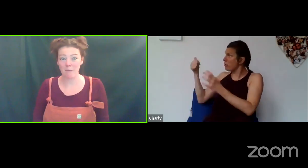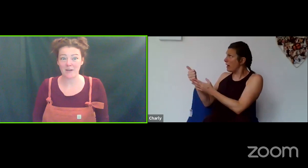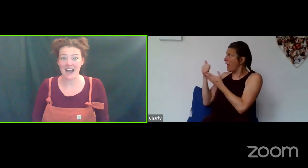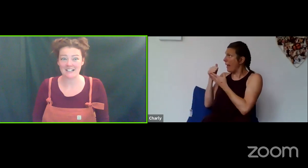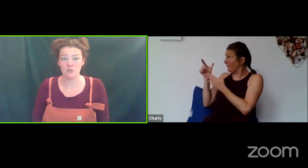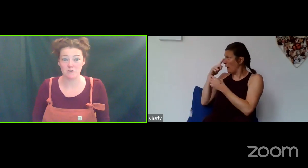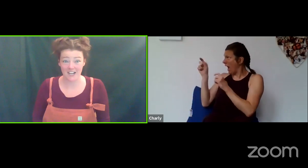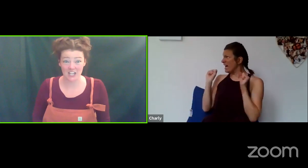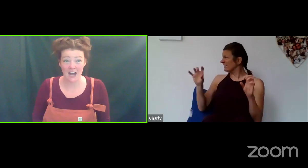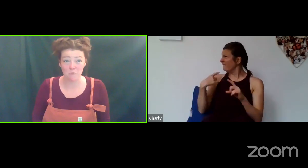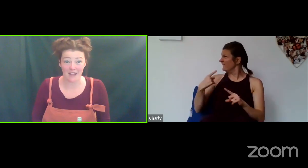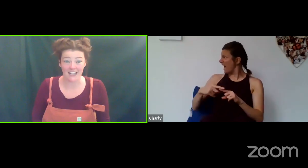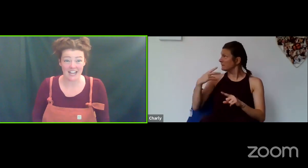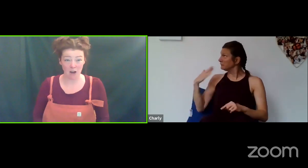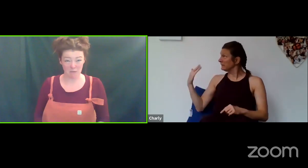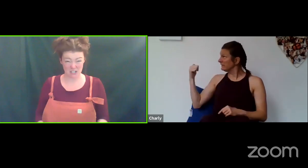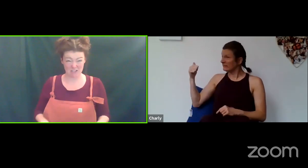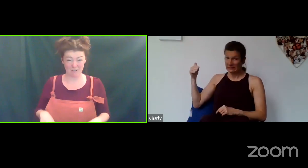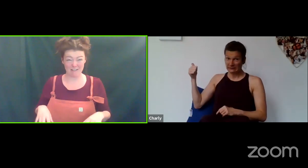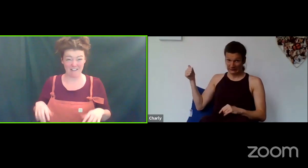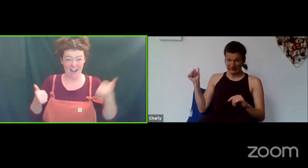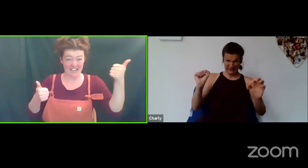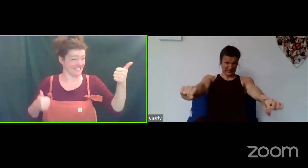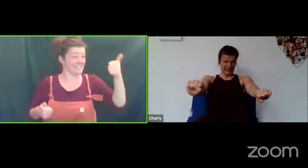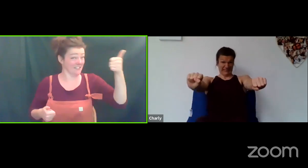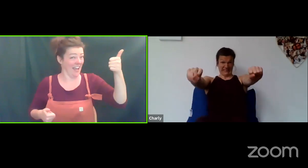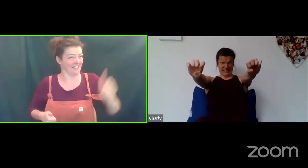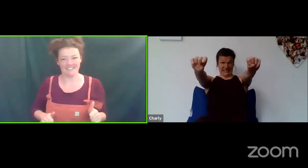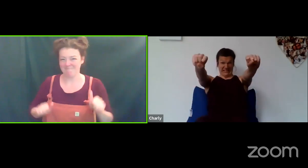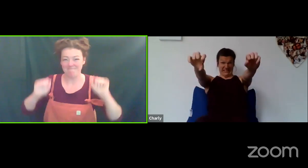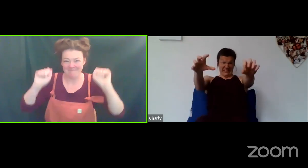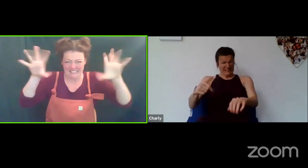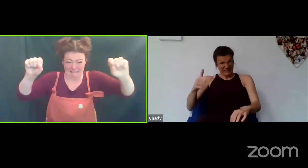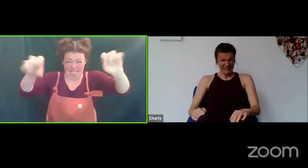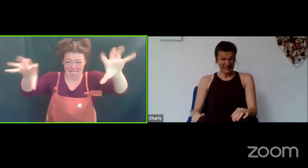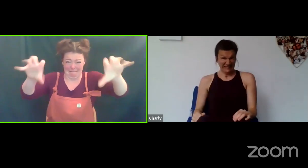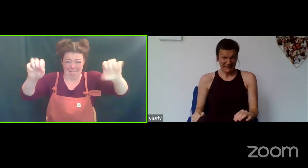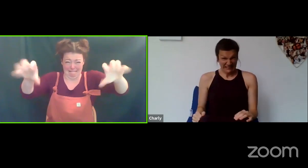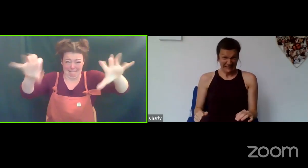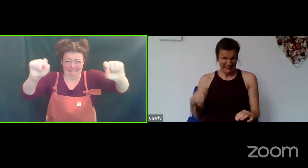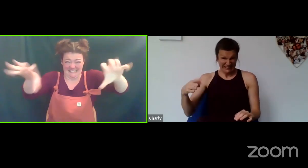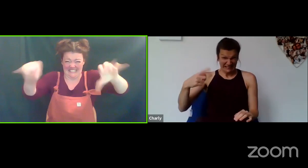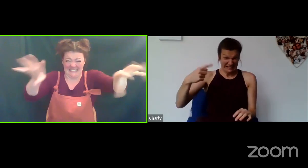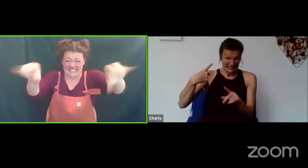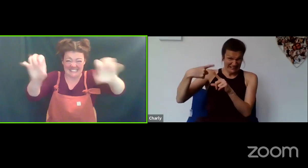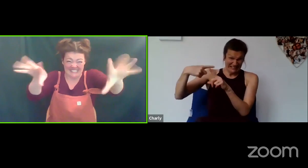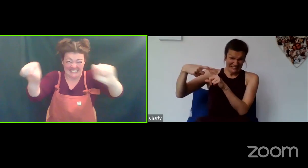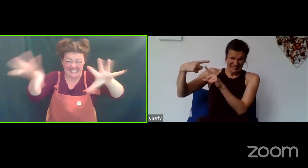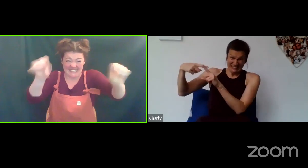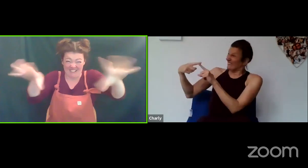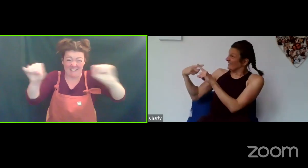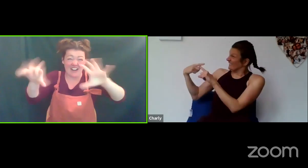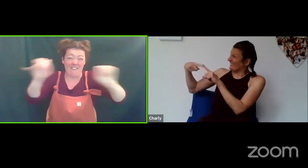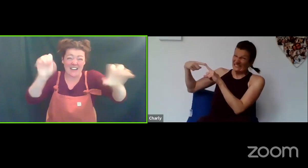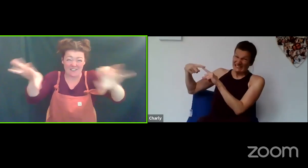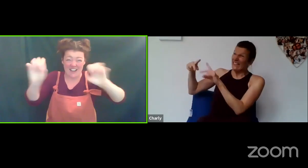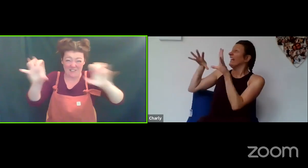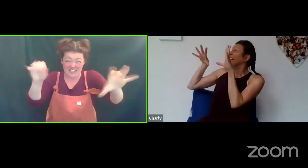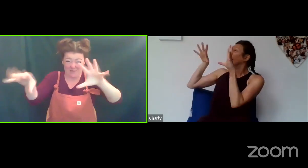maybe I'm gonna ask Laura. Can you help me? Can you help me do this really really fast? Really, really fast, fast, fast!